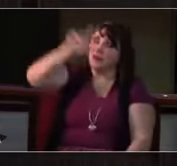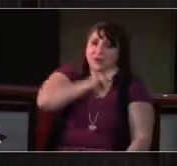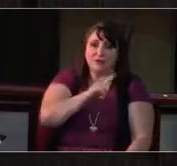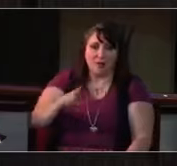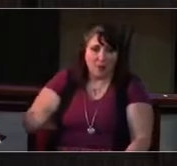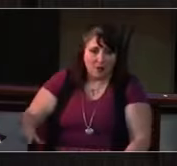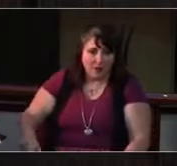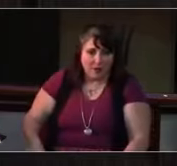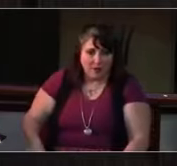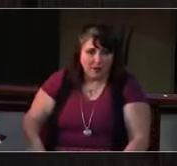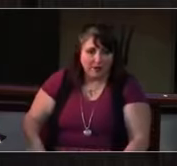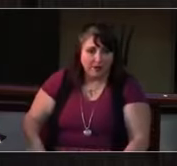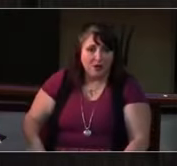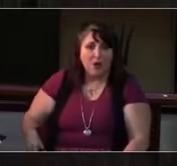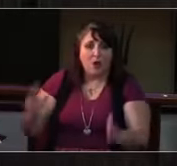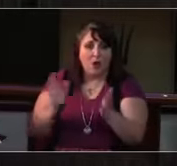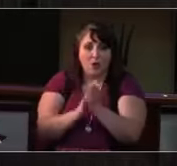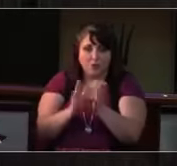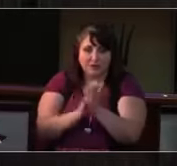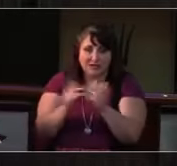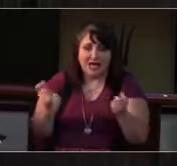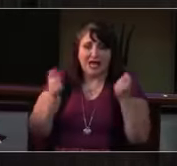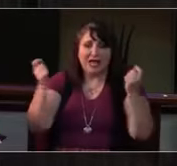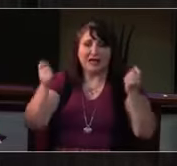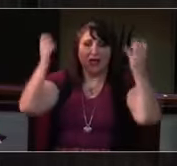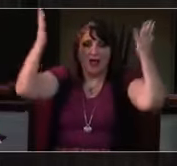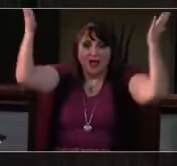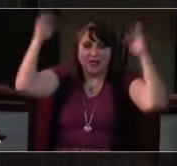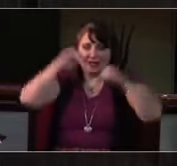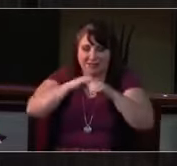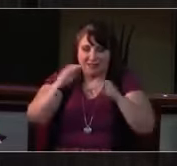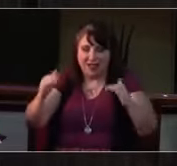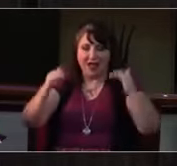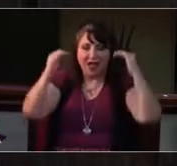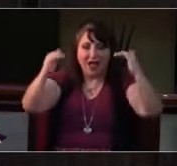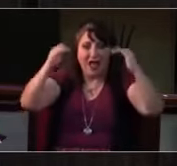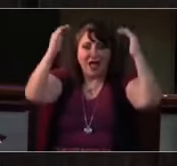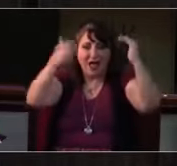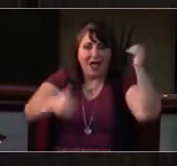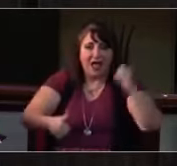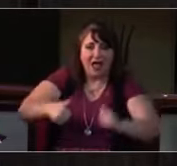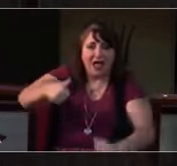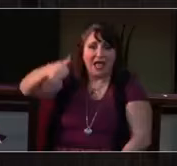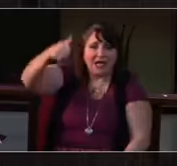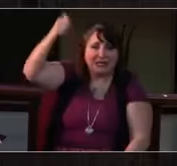Holy, holy, holy Lord,